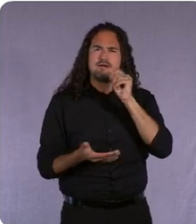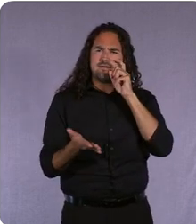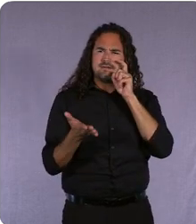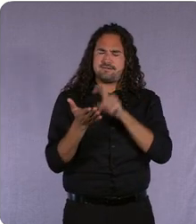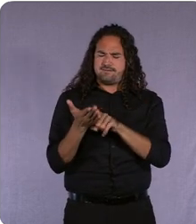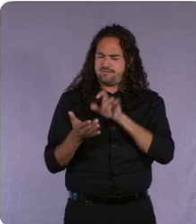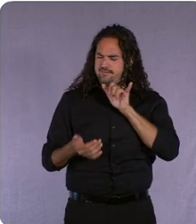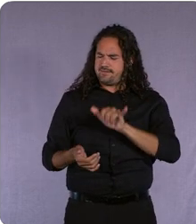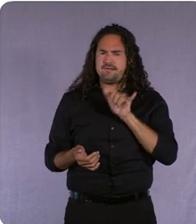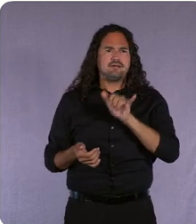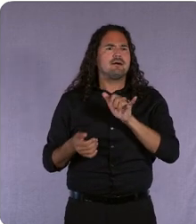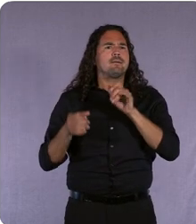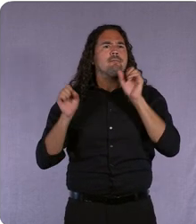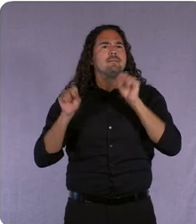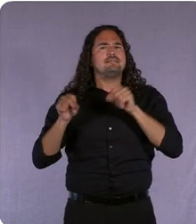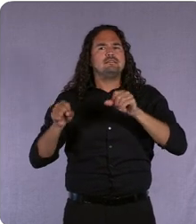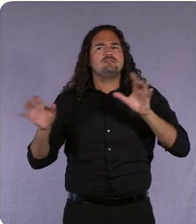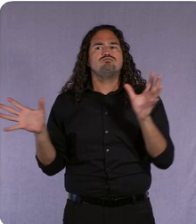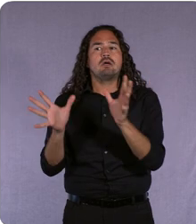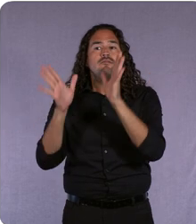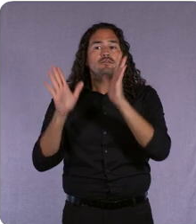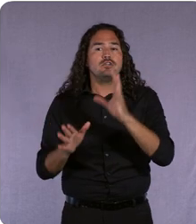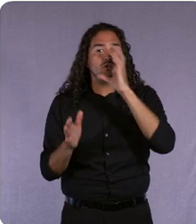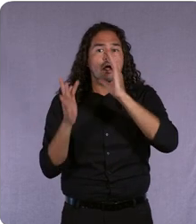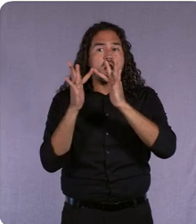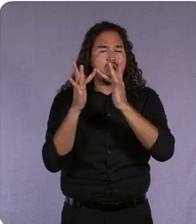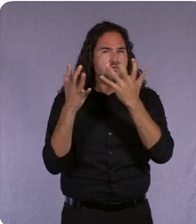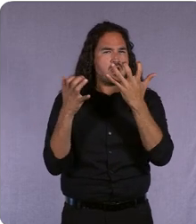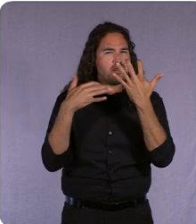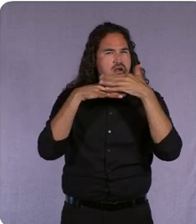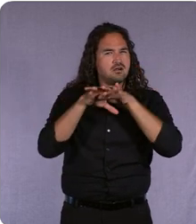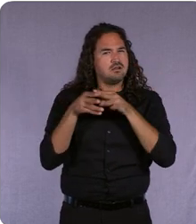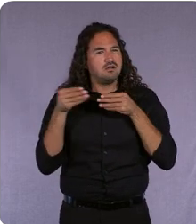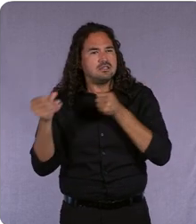online wanted an integrated experience when they walked into the showroom - and hopefully